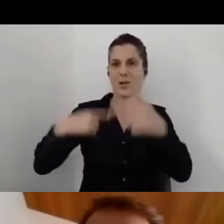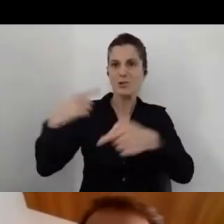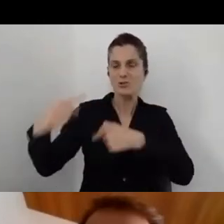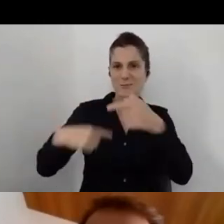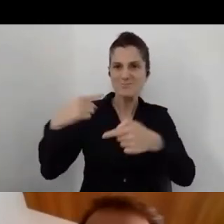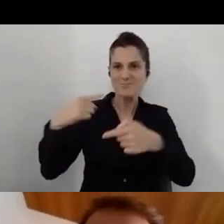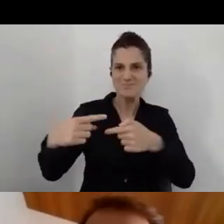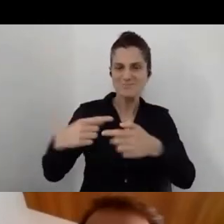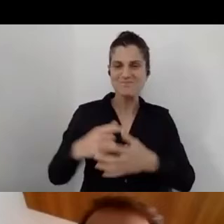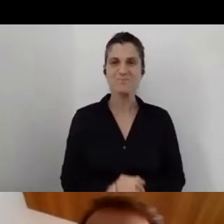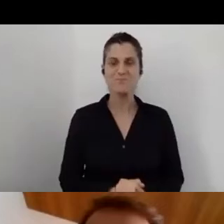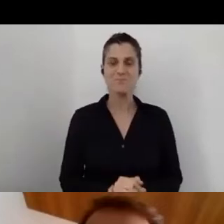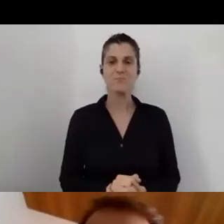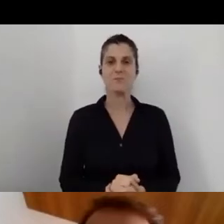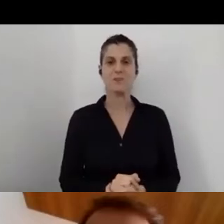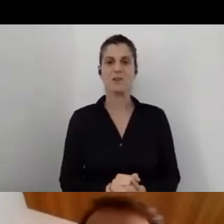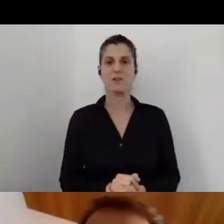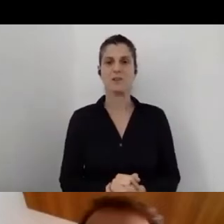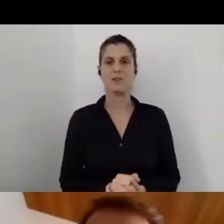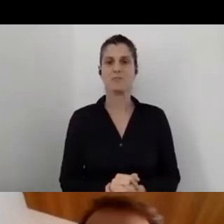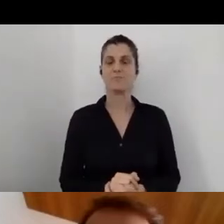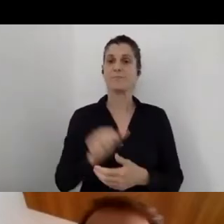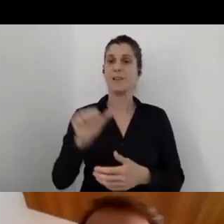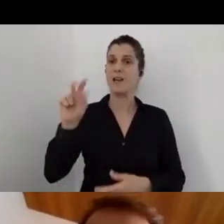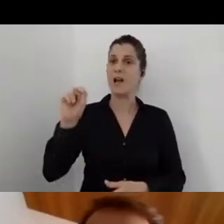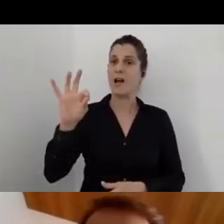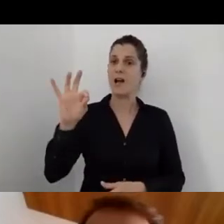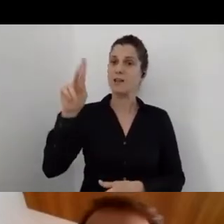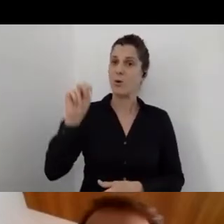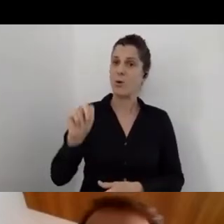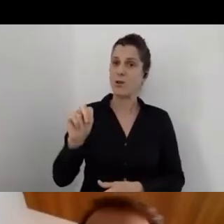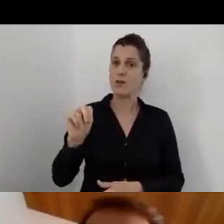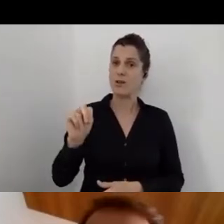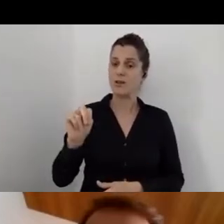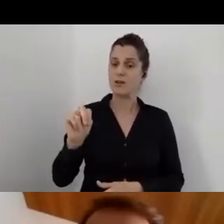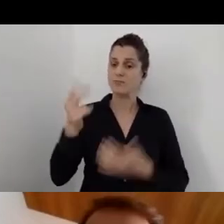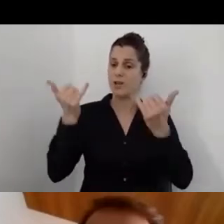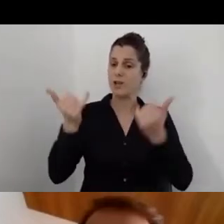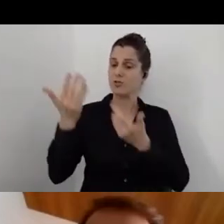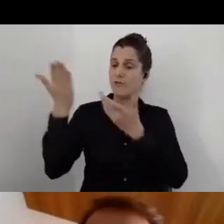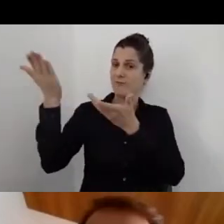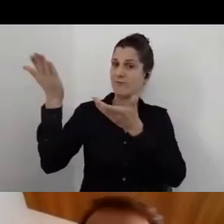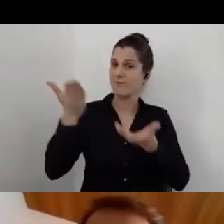Anthon, it's your stage.